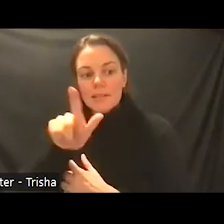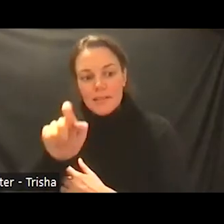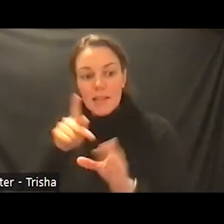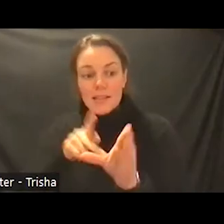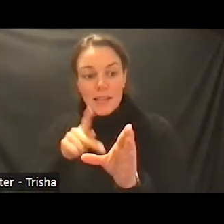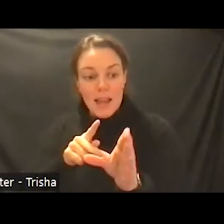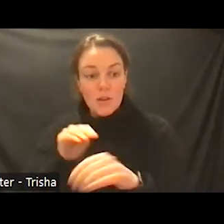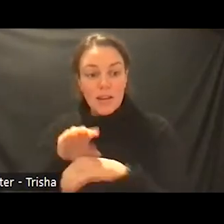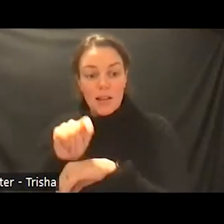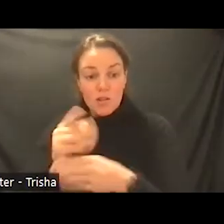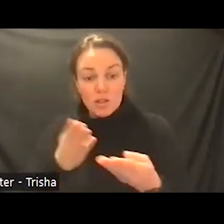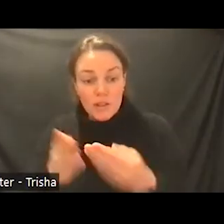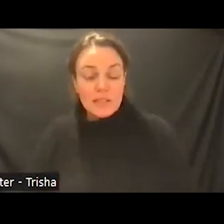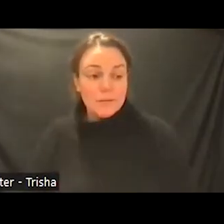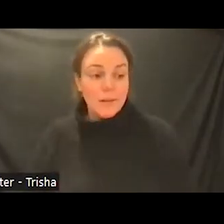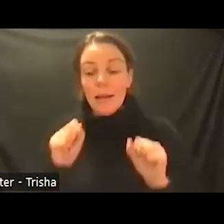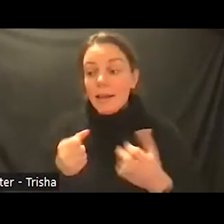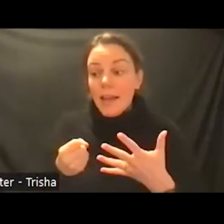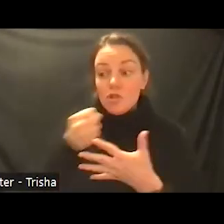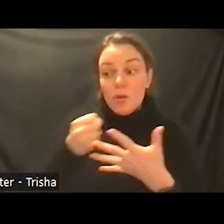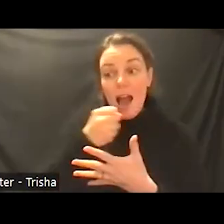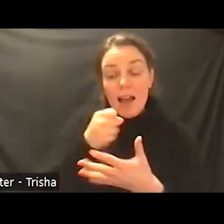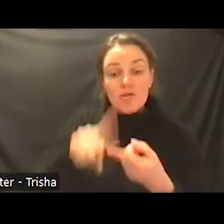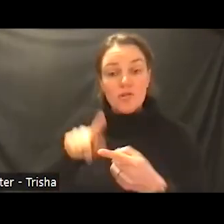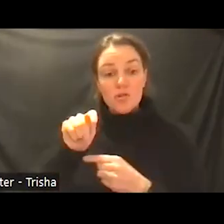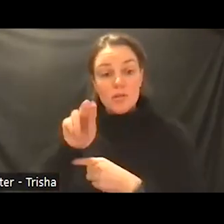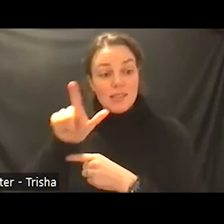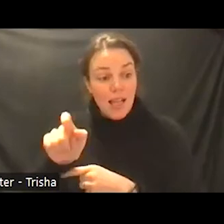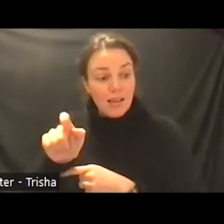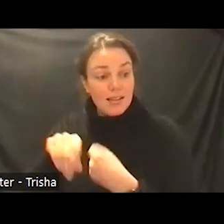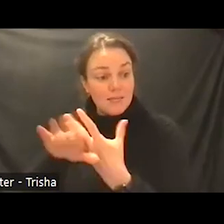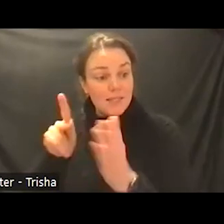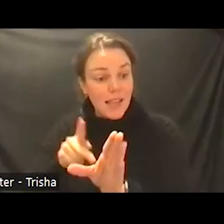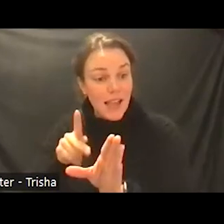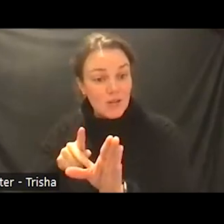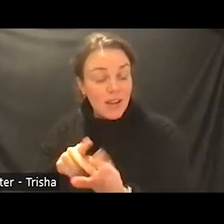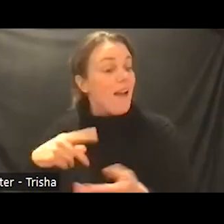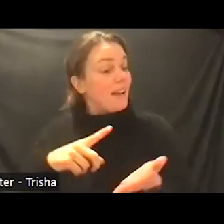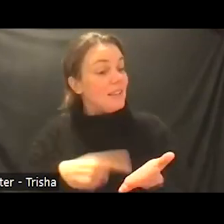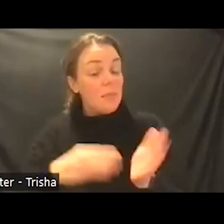they triage cases to tell a psychiatry at the same time telepsychiatry providers may triage cases